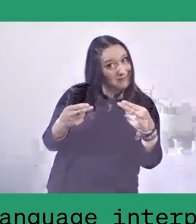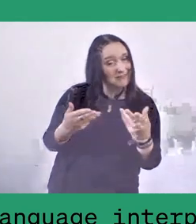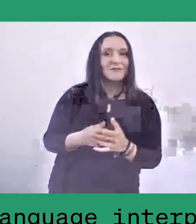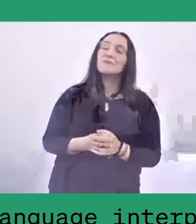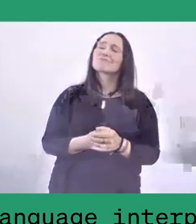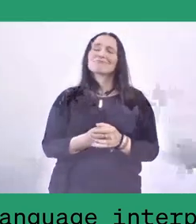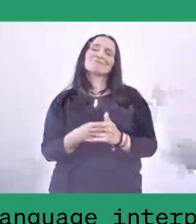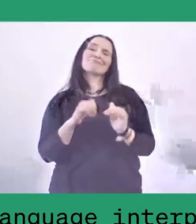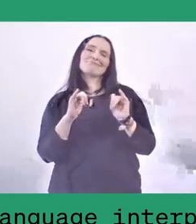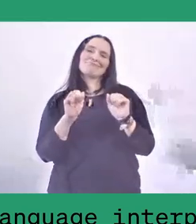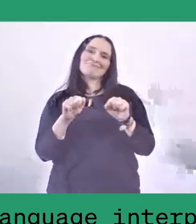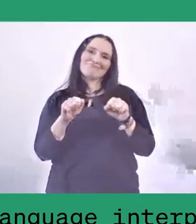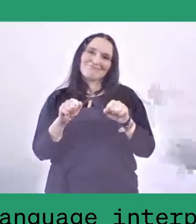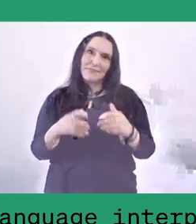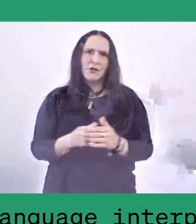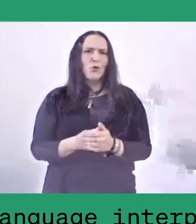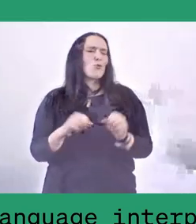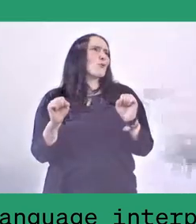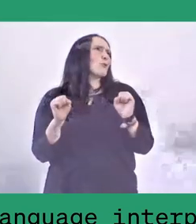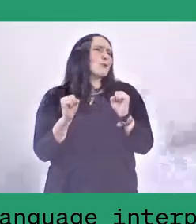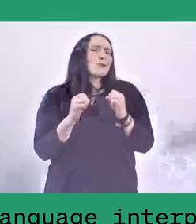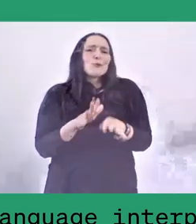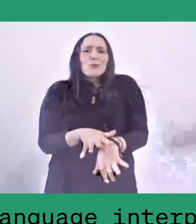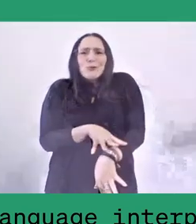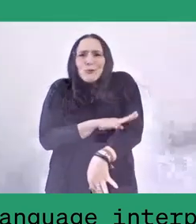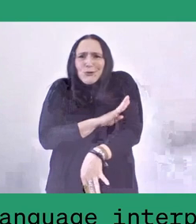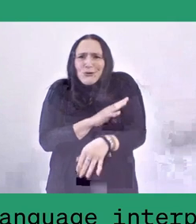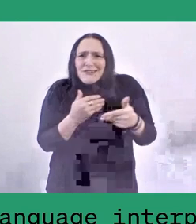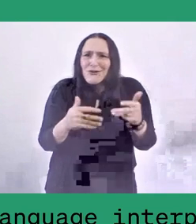It's amazing to hear about both the individual's needs